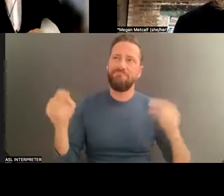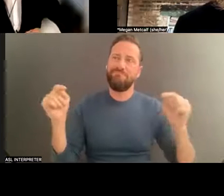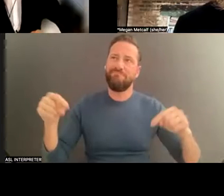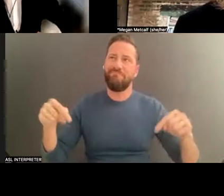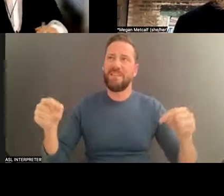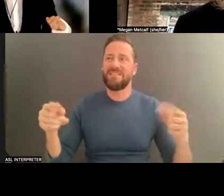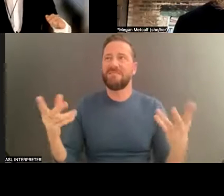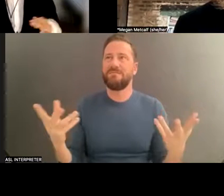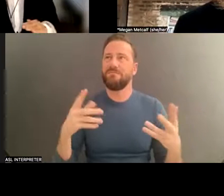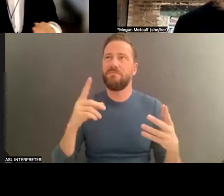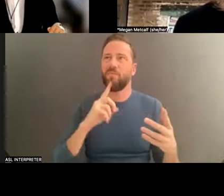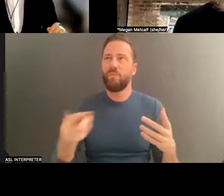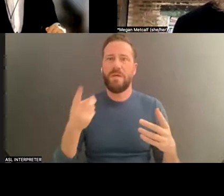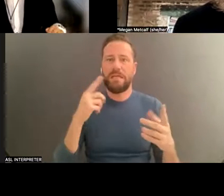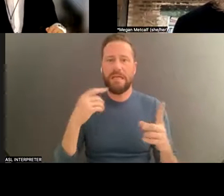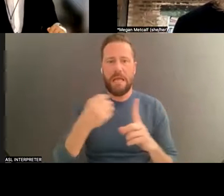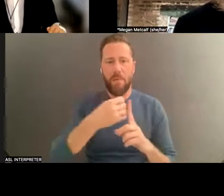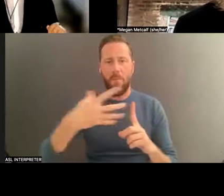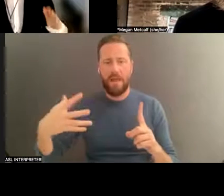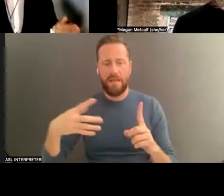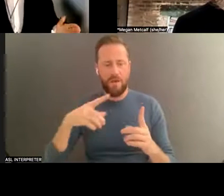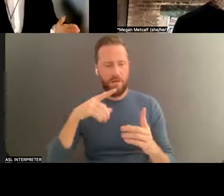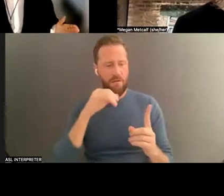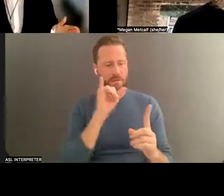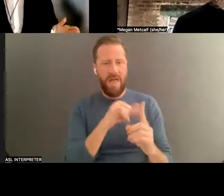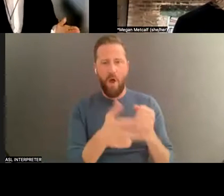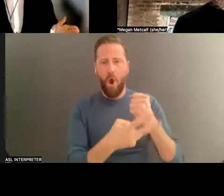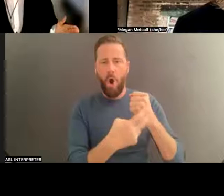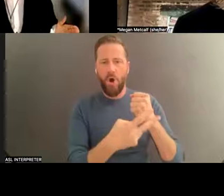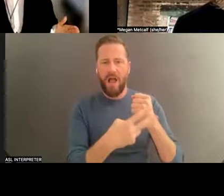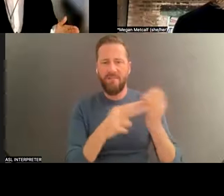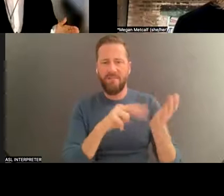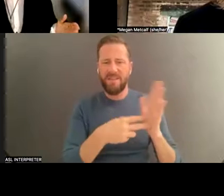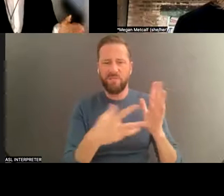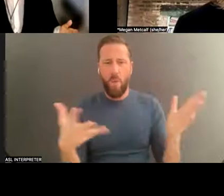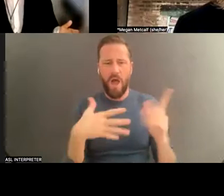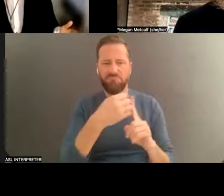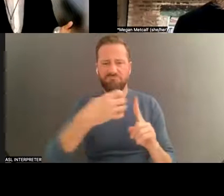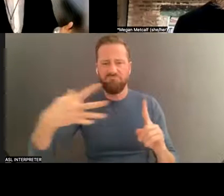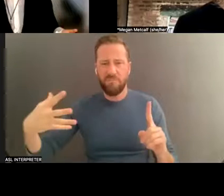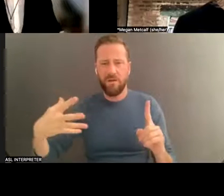that this really unpacking what is an archive. An archive is who you are.